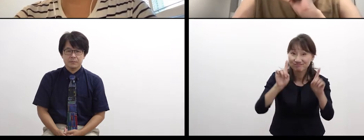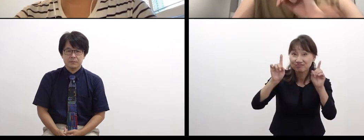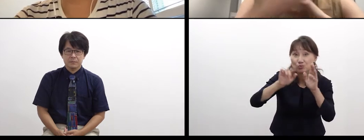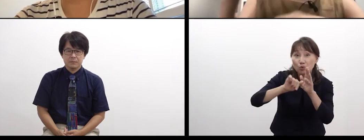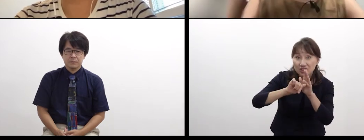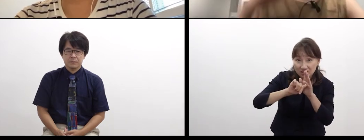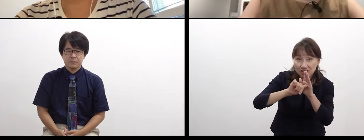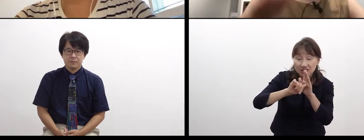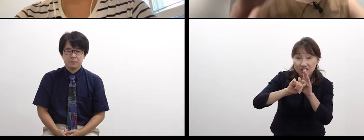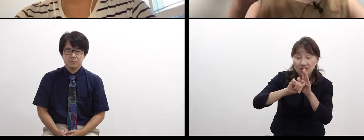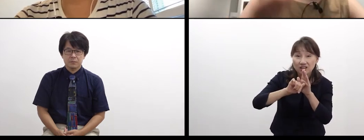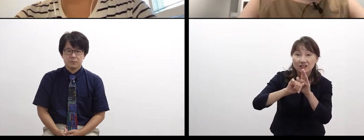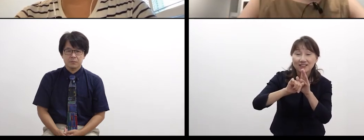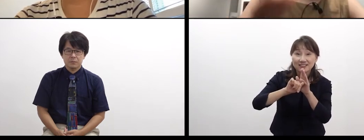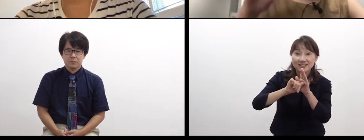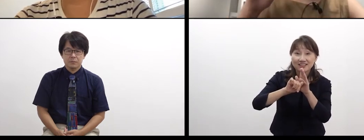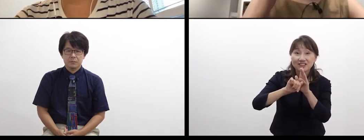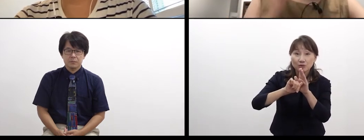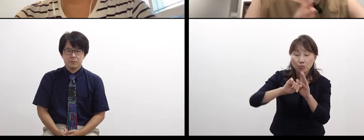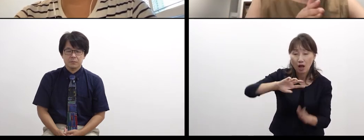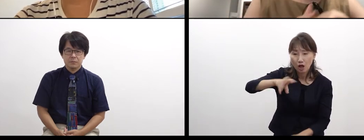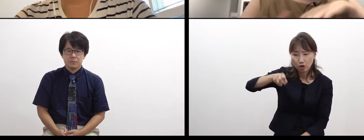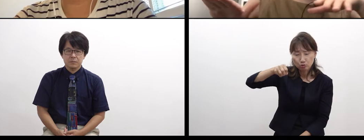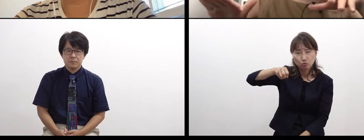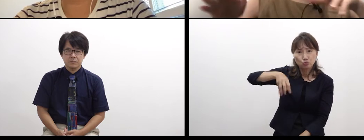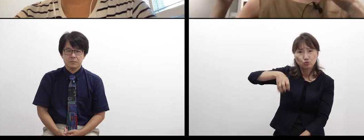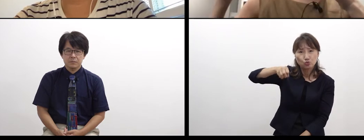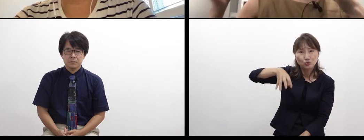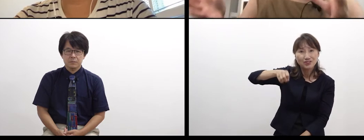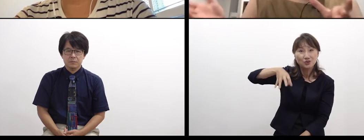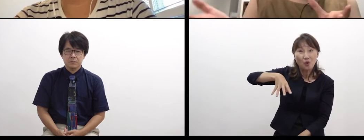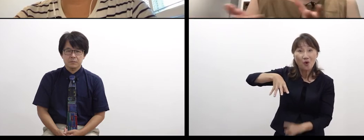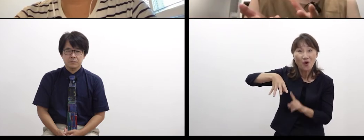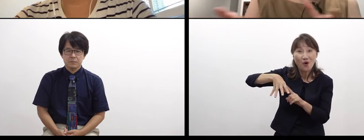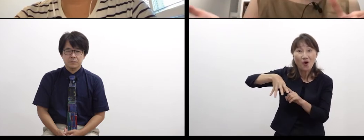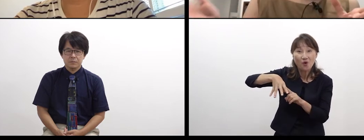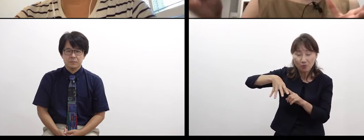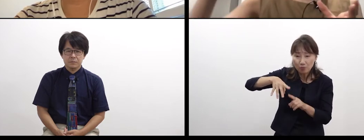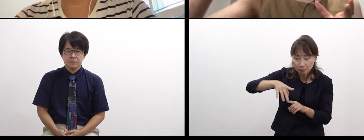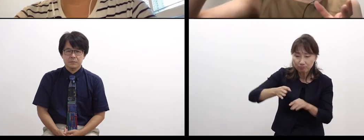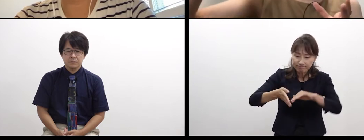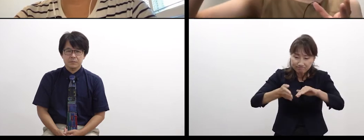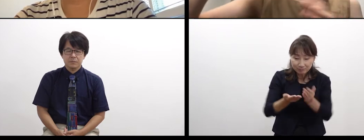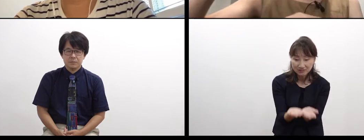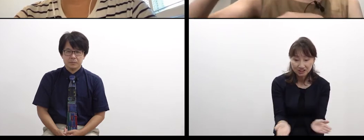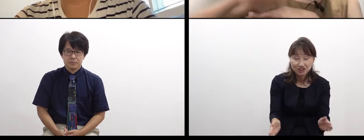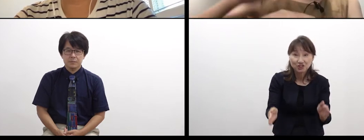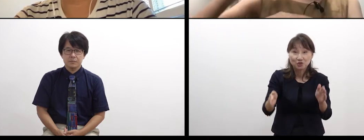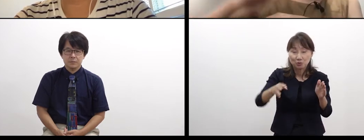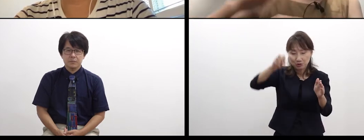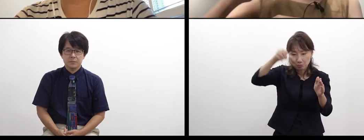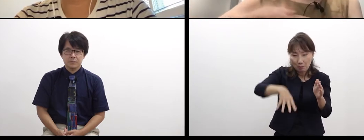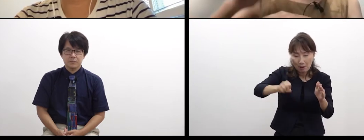I feel that the sound of pouring water touching the sink is